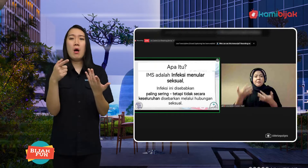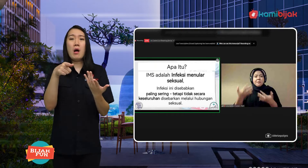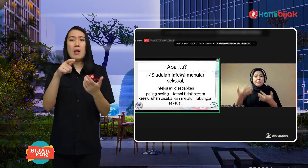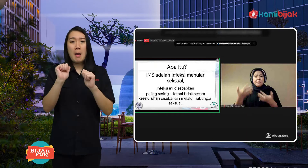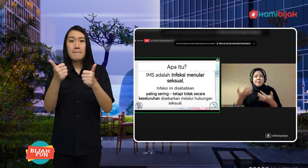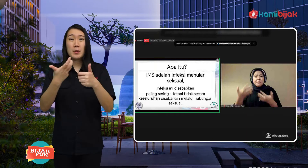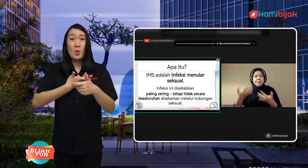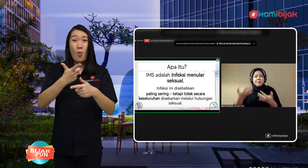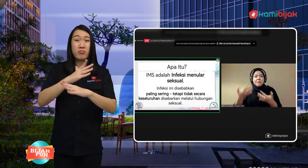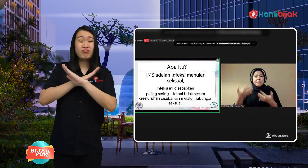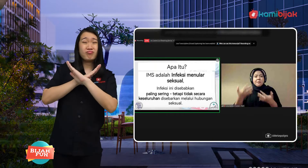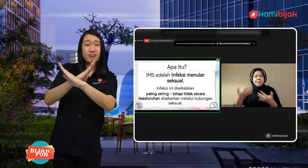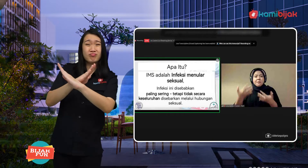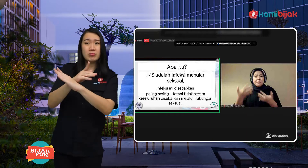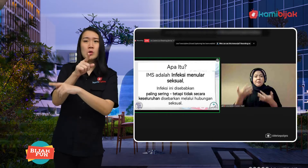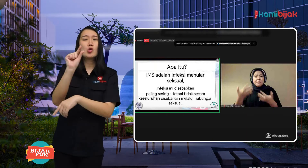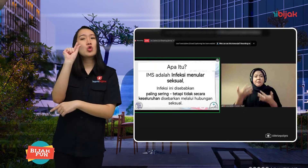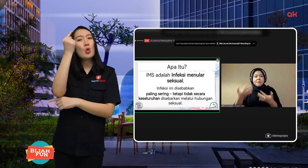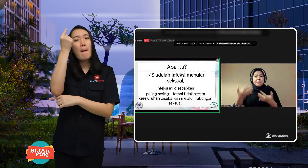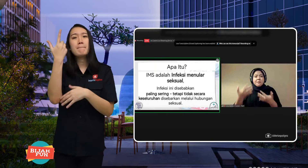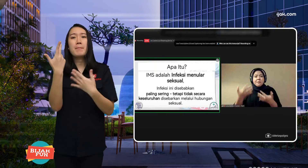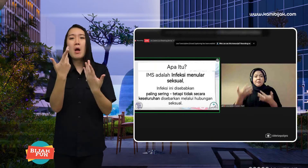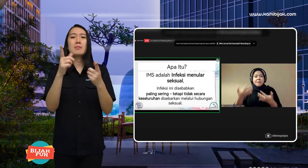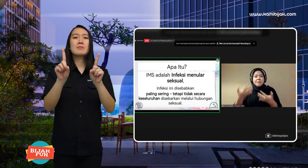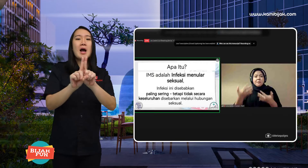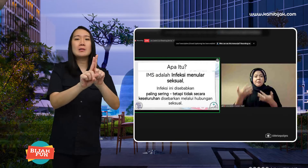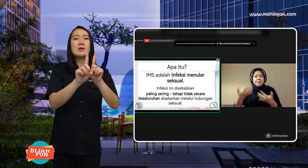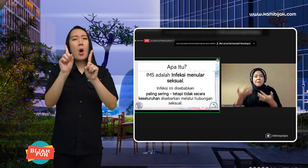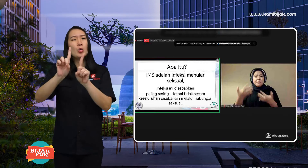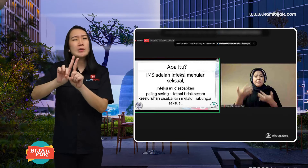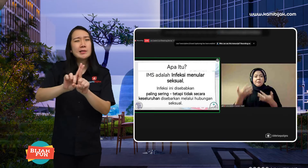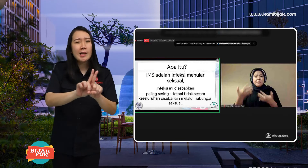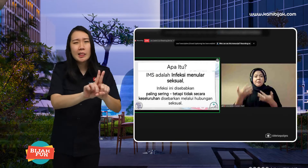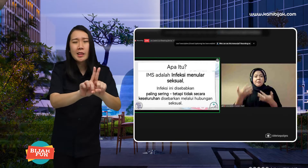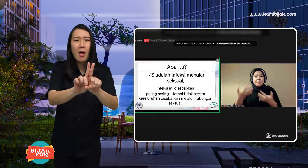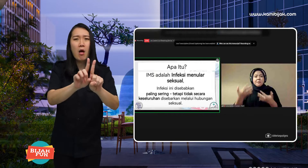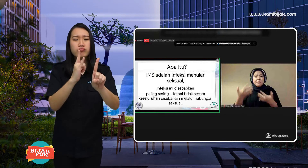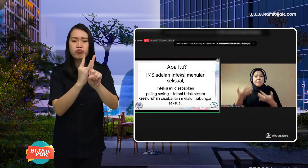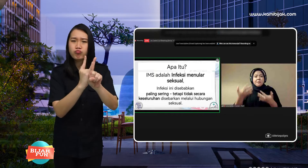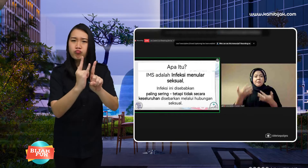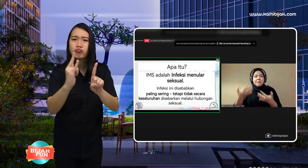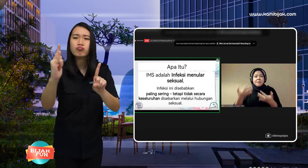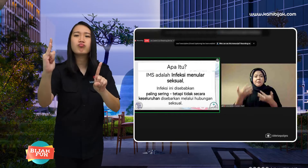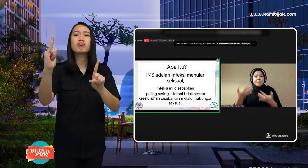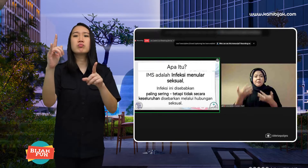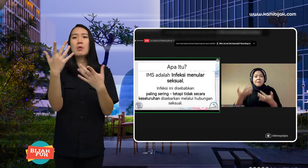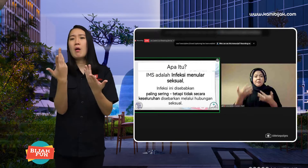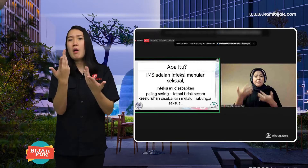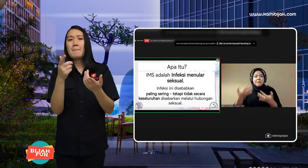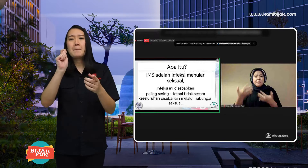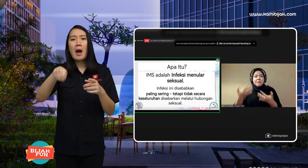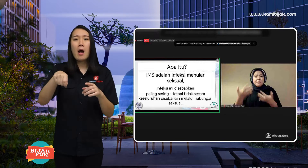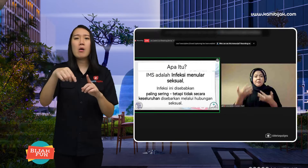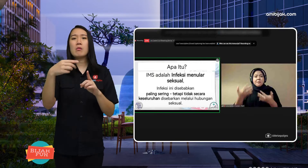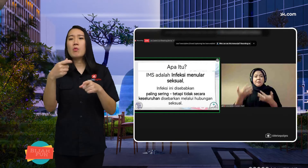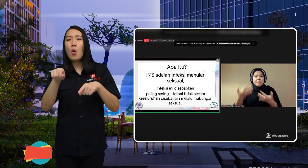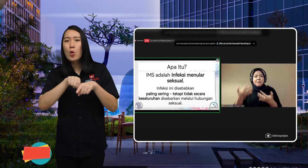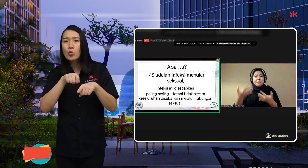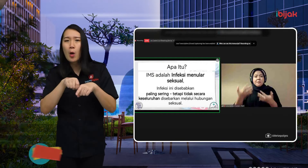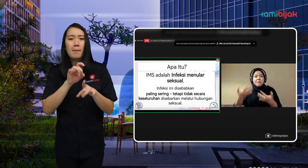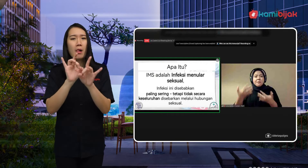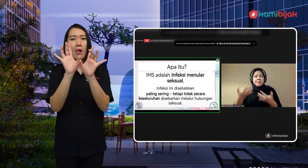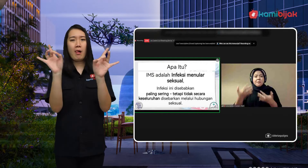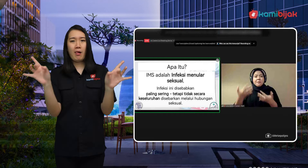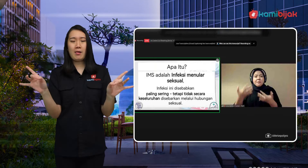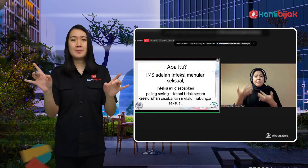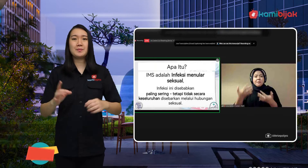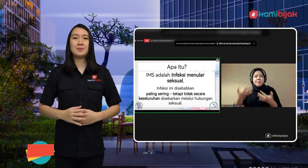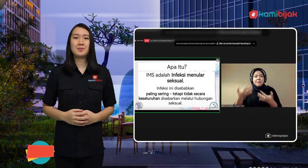This can be prevented by prioritizing staying loyal to partners, using condoms and others.